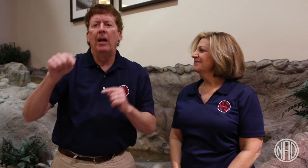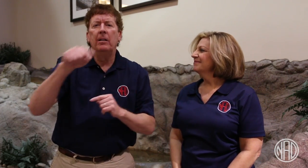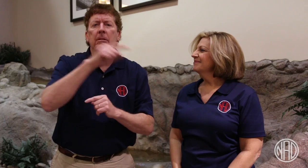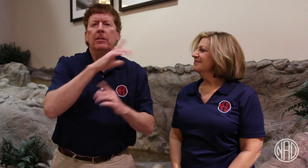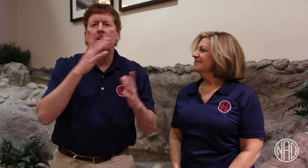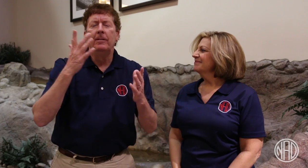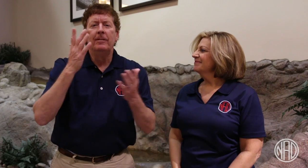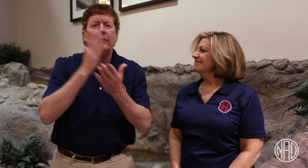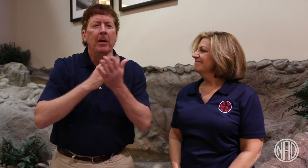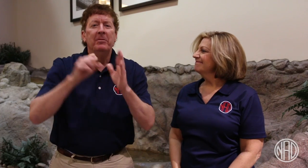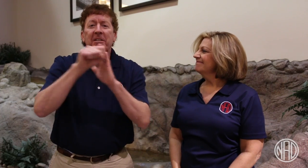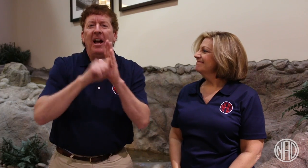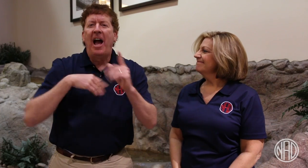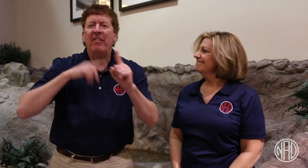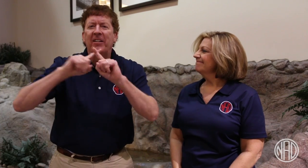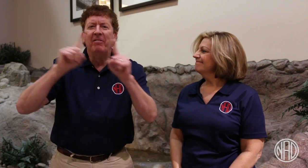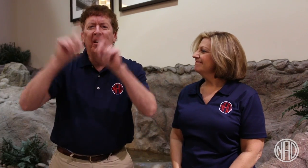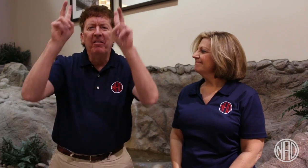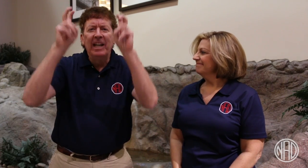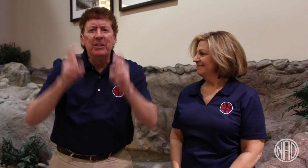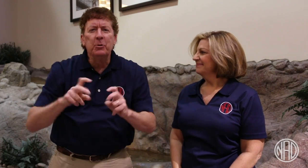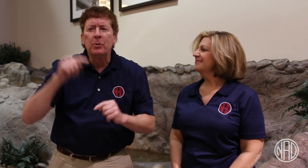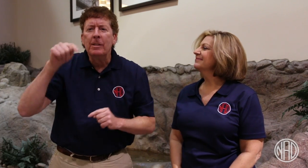Some states have different issues than others.